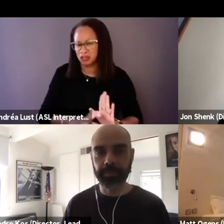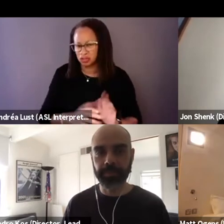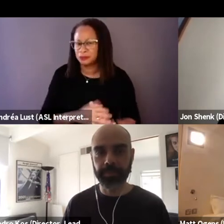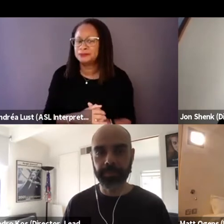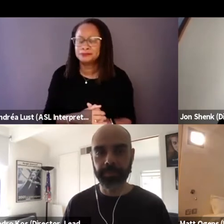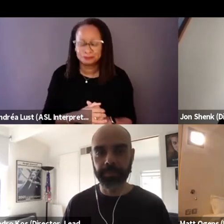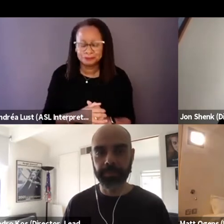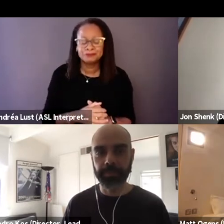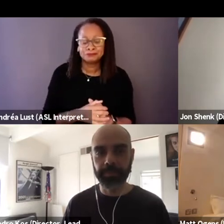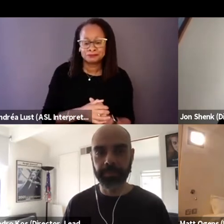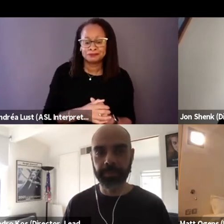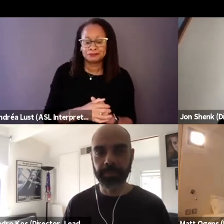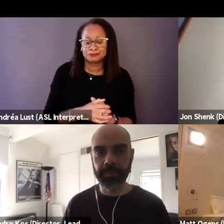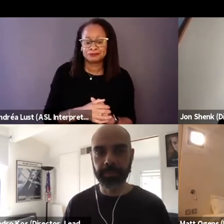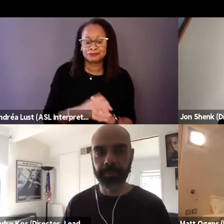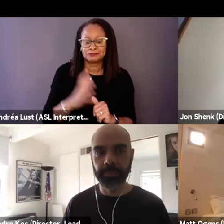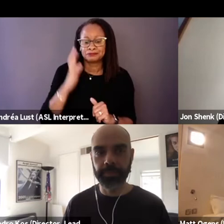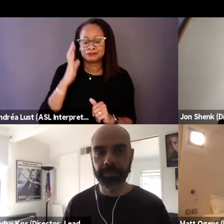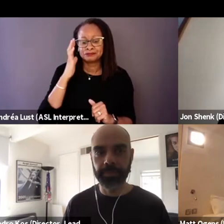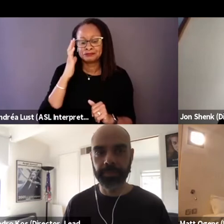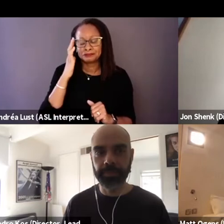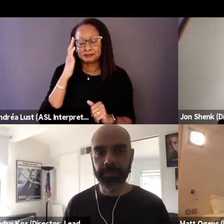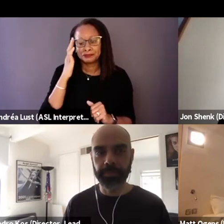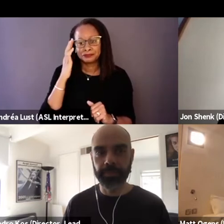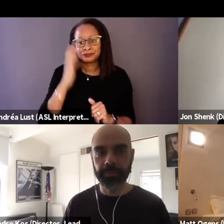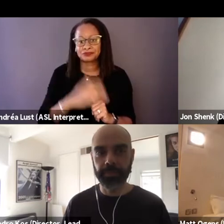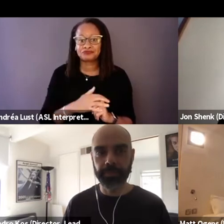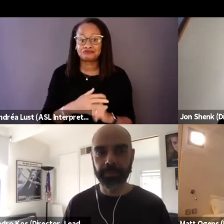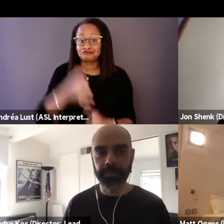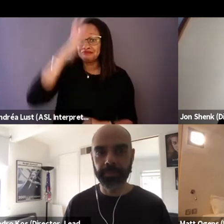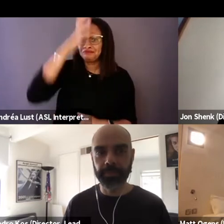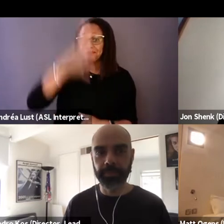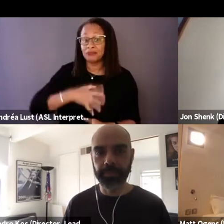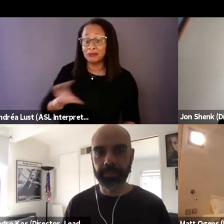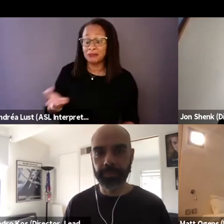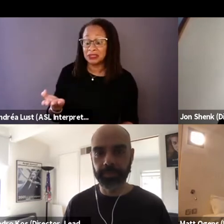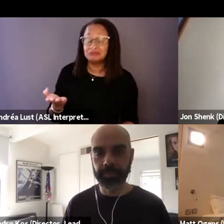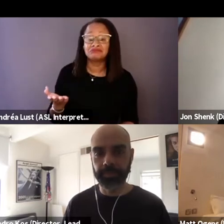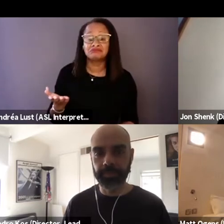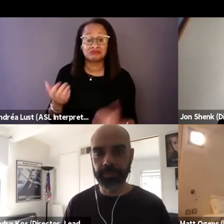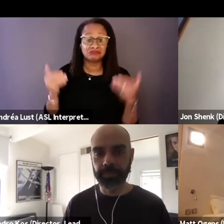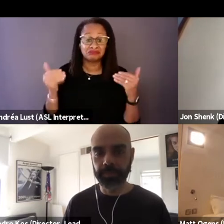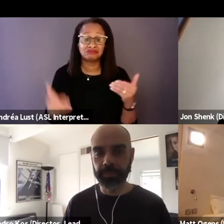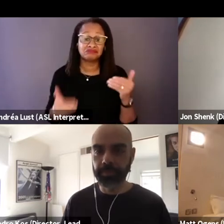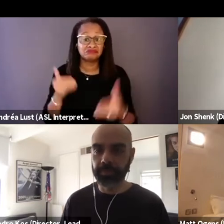And this is a guy who goes through life a lot like the rest of us.